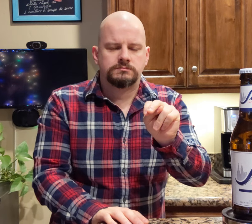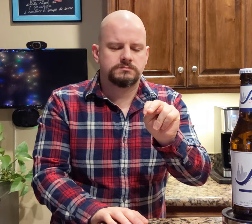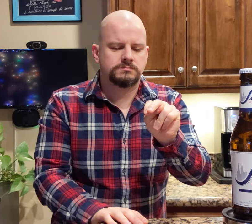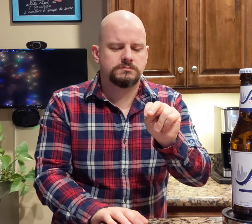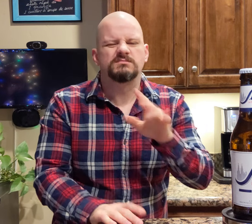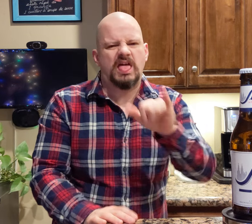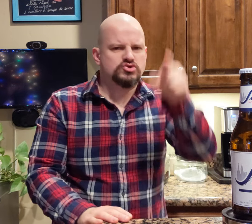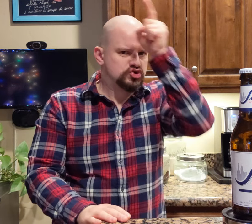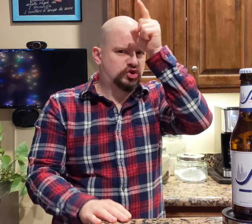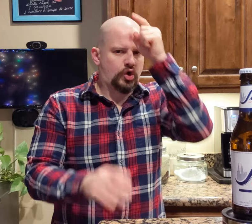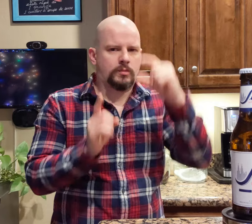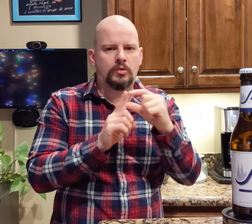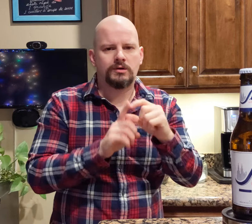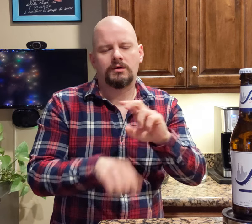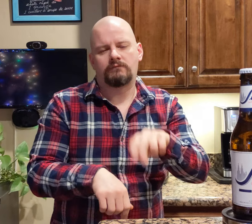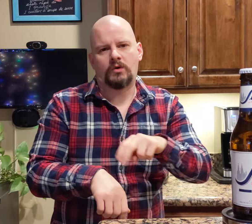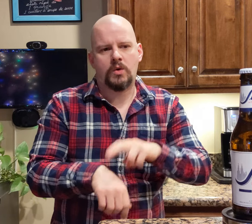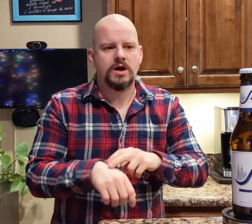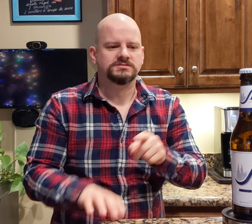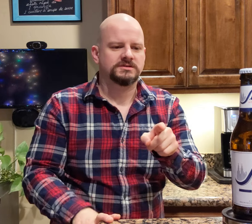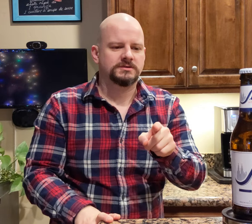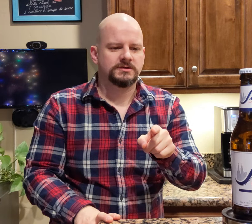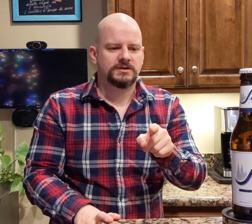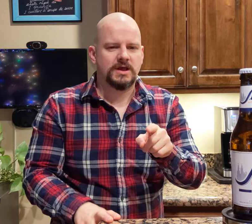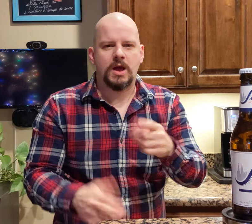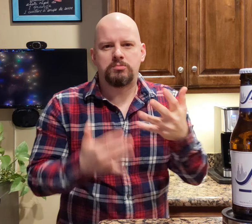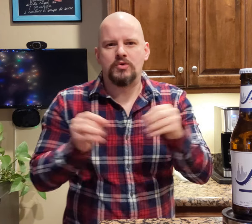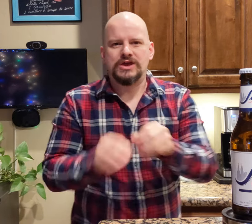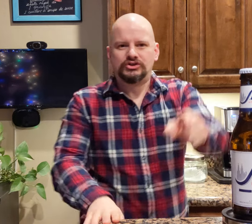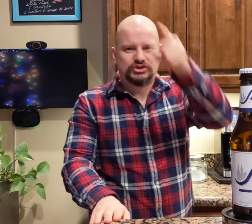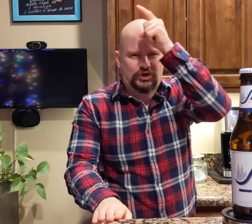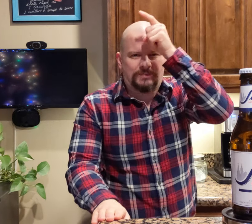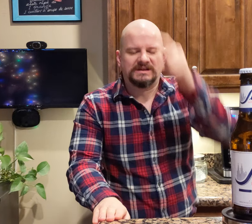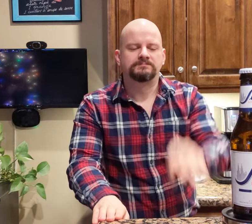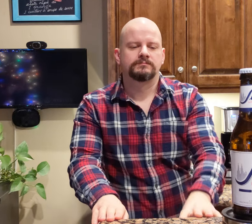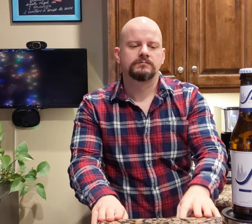That's a German word. Of course, it is brewed in Germany.